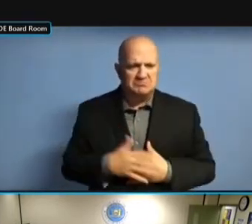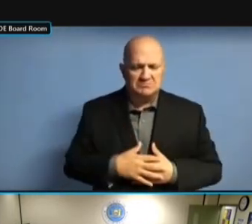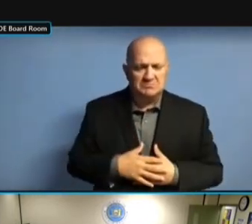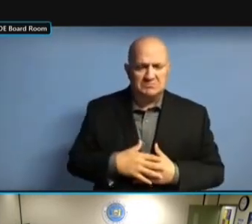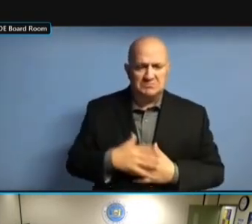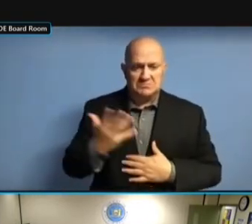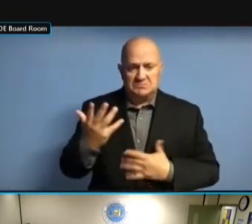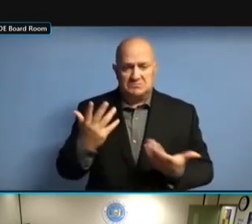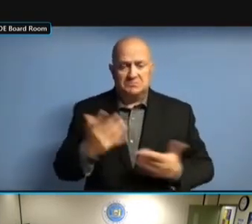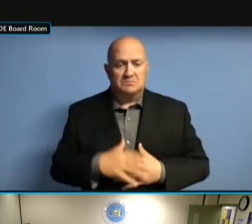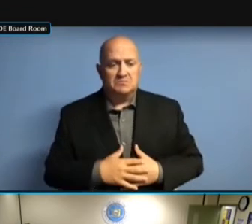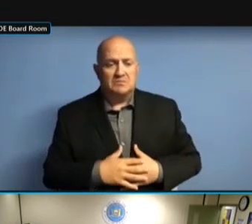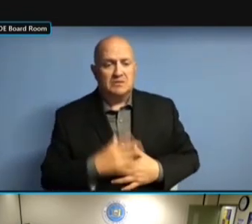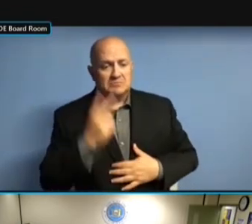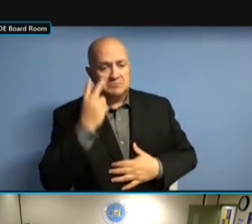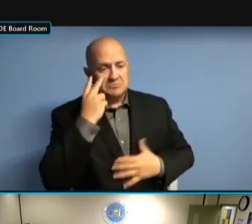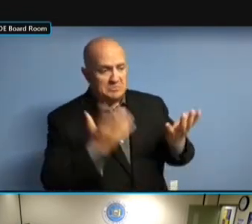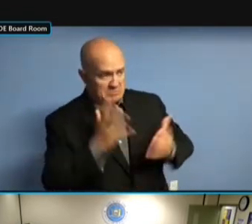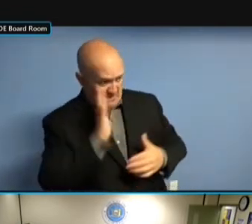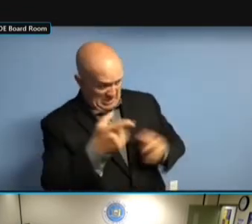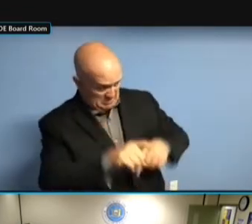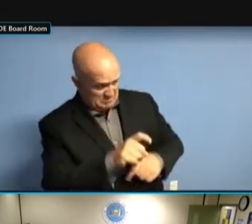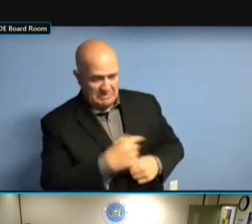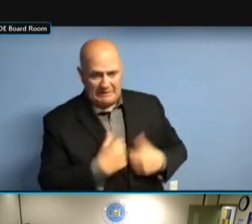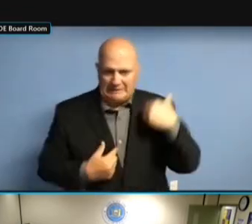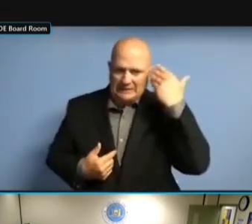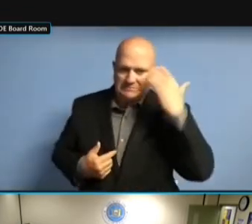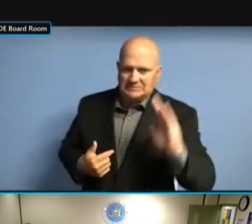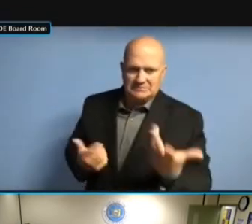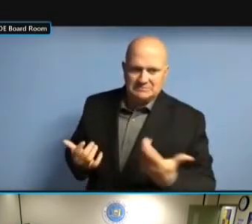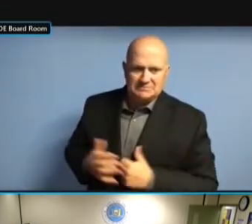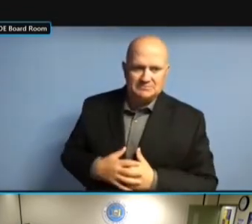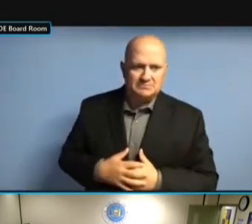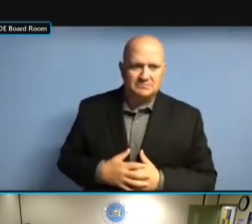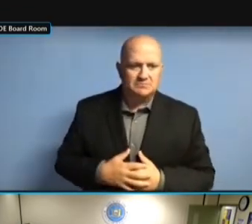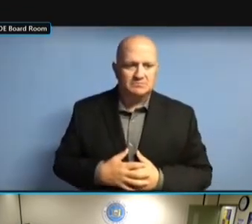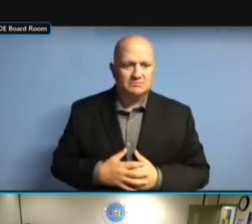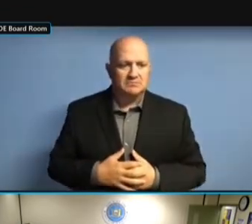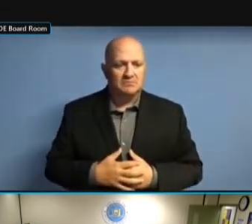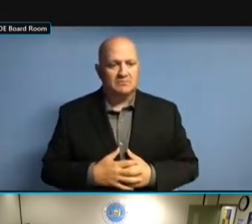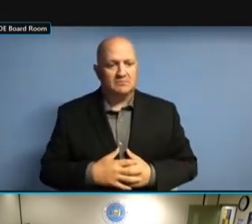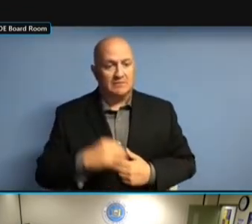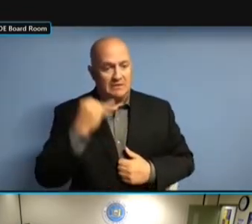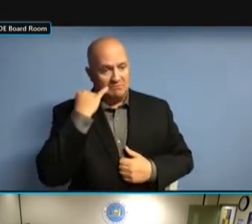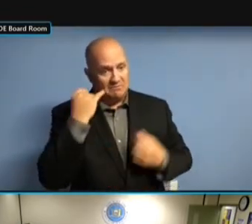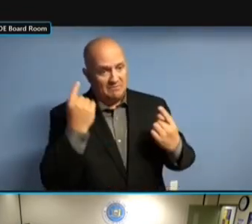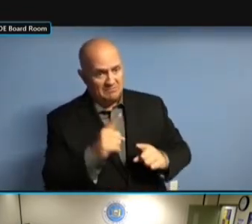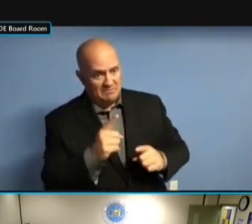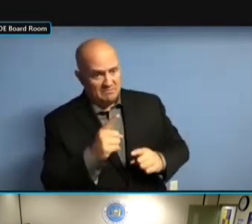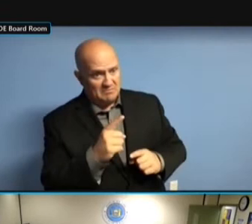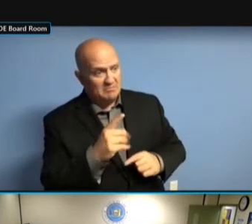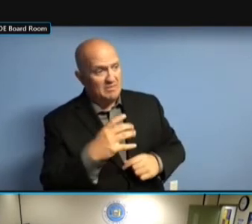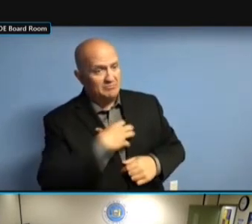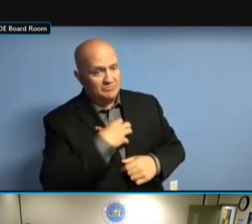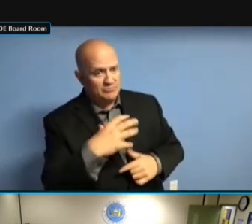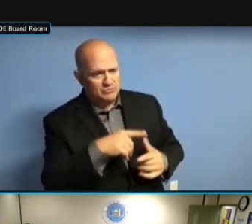IF THEY DID -- >> IT HAS IF THEY DID -- >> IT HAS TO IF THEY DID -- >> IT HAS TO BE IF THEY DID -- >> IT HAS TO BE CLOSED IF THEY DID -- >> IT HAS TO BE CLOSED WITHIN IT HAS TO BE CLOSED WITHIN IT HAS TO BE CLOSED WITHIN TWO IT HAS TO BE CLOSED WITHIN TWO YEARS. TWO YEARS. TWO YEARS. WE'VE TWO YEARS. WE'VE HAD TWO YEARS. WE'VE HAD A TWO YEARS. WE'VE HAD A FEW TWO YEARS. WE'VE HAD A FEW OF TWO YEARS. WE'VE HAD A FEW OF THOSE. WE'VE HAD A FEW OF THOSE. WE'VE HAD A FEW OF THOSE. >> WE'VE HAD A FEW OF THOSE. >> I WE'VE HAD A FEW OF THOSE. >> I KNOW